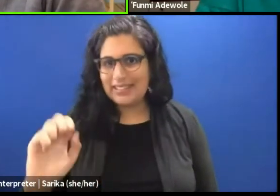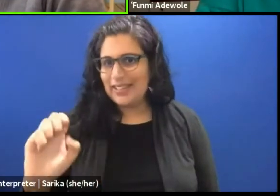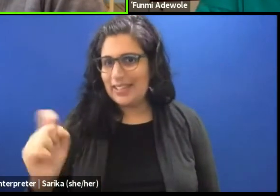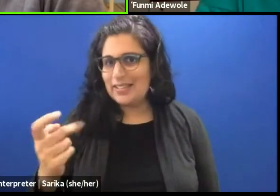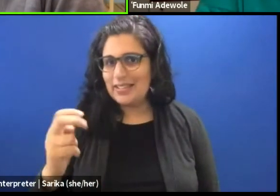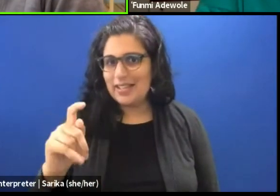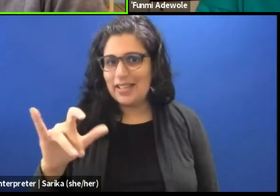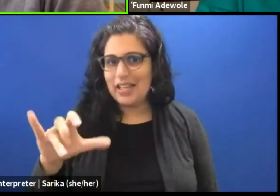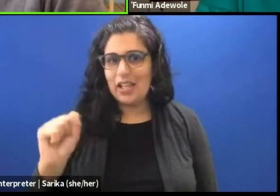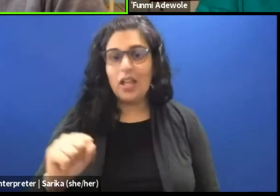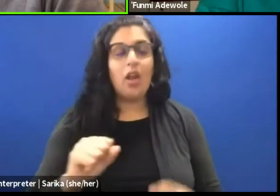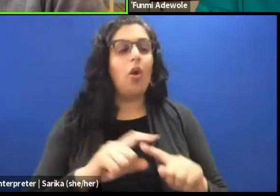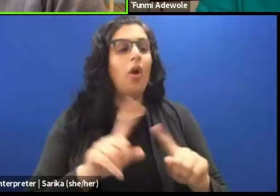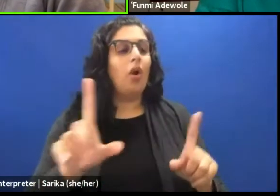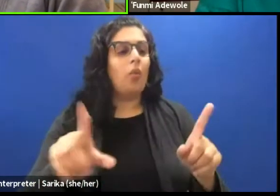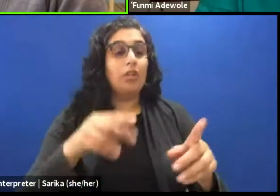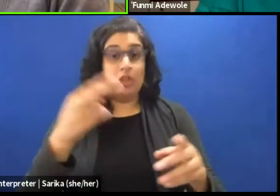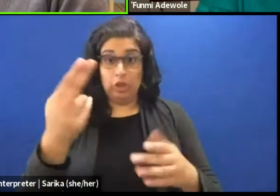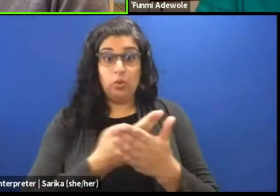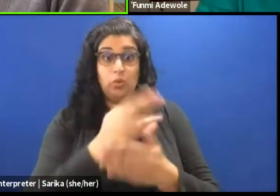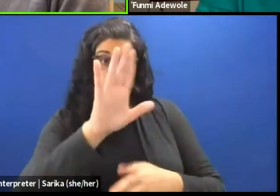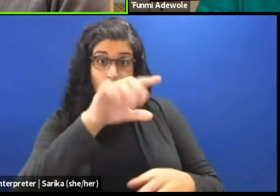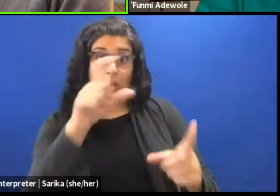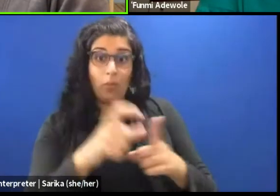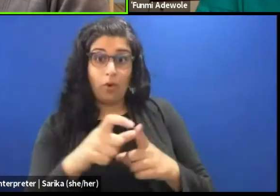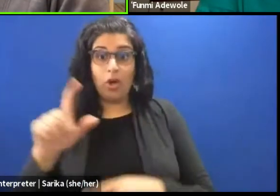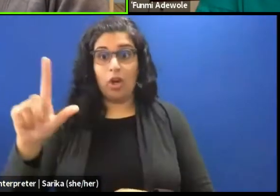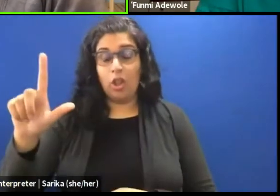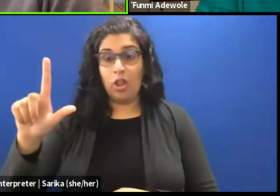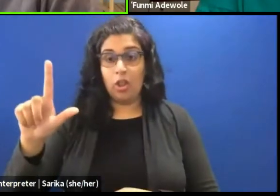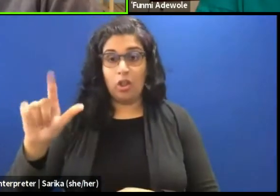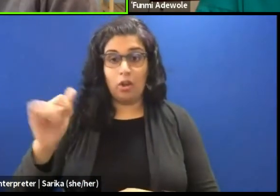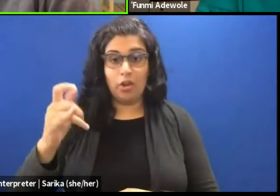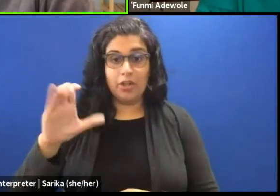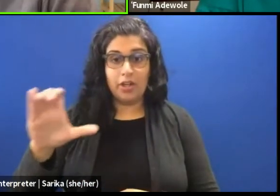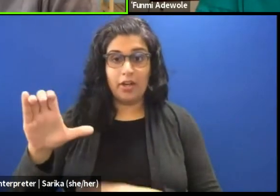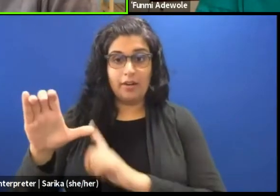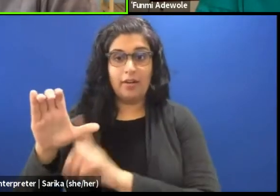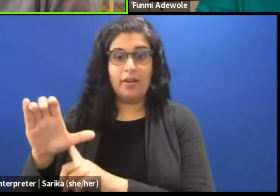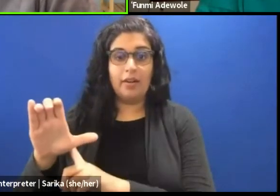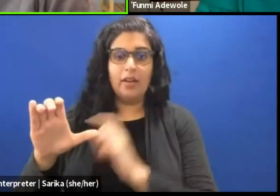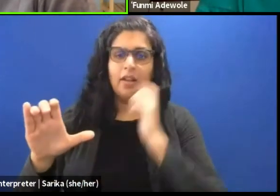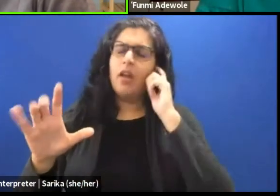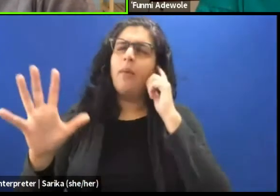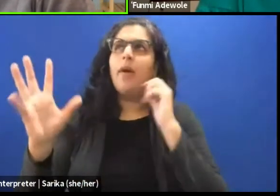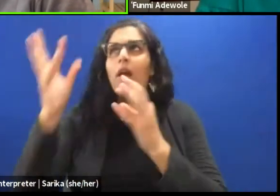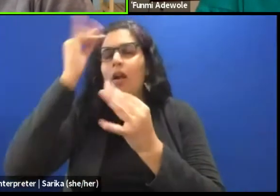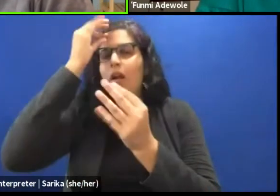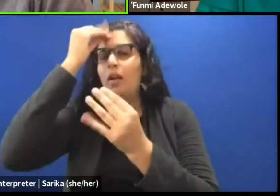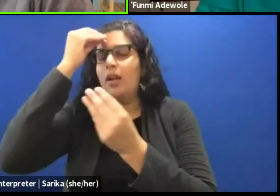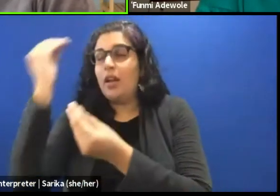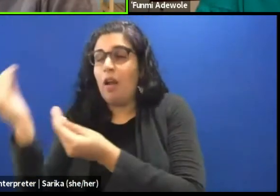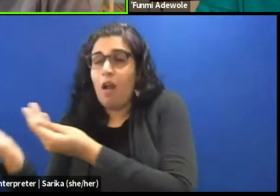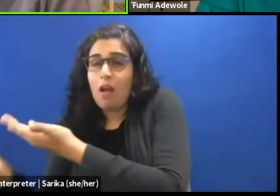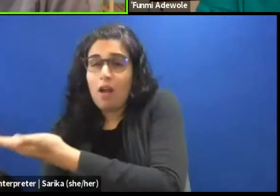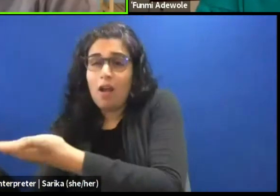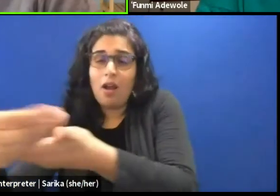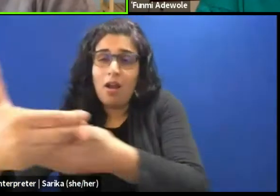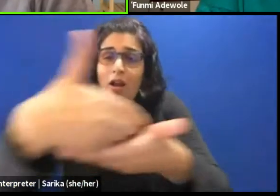the logic of the performance, is that we've considered all of these elements, from a script standpoint,